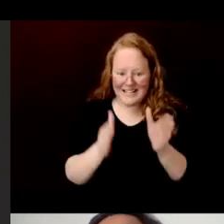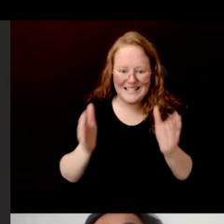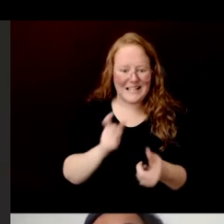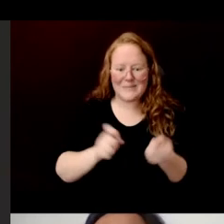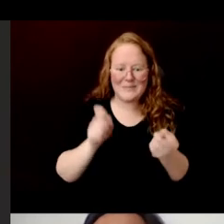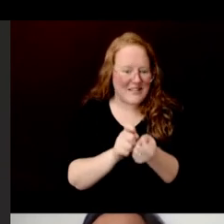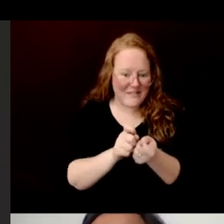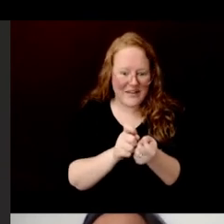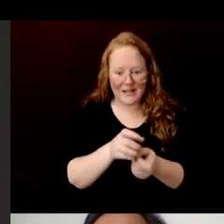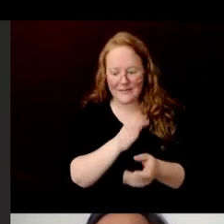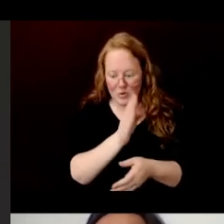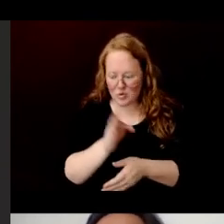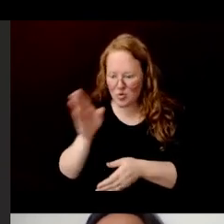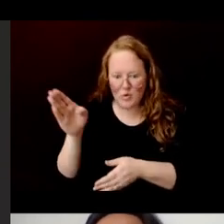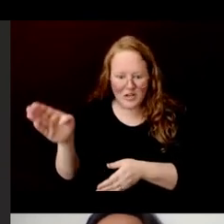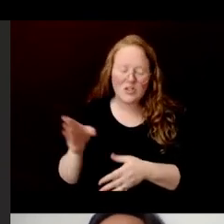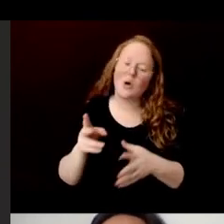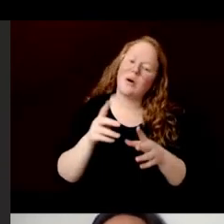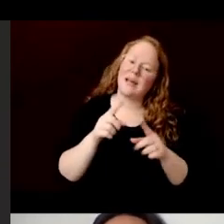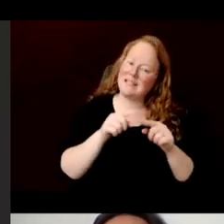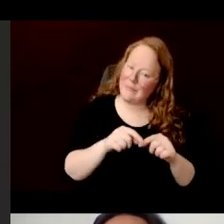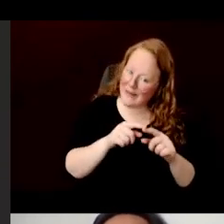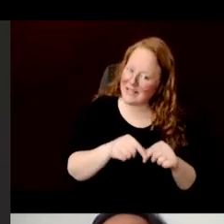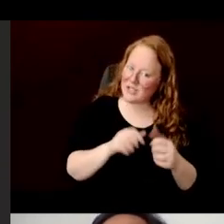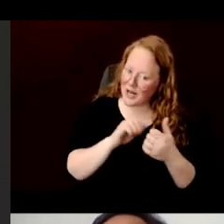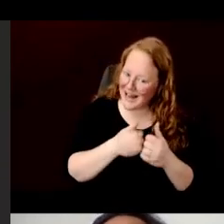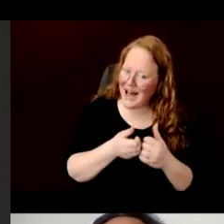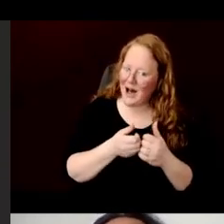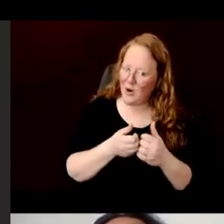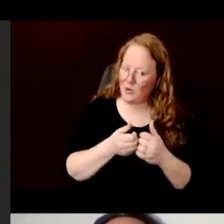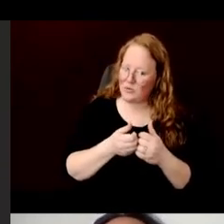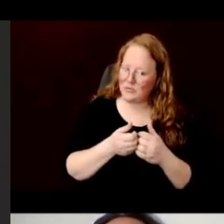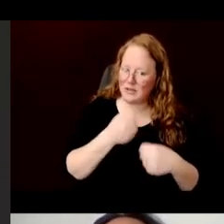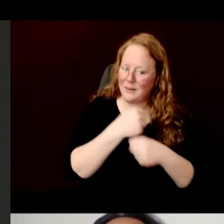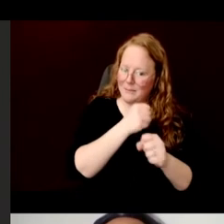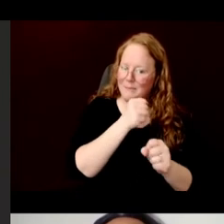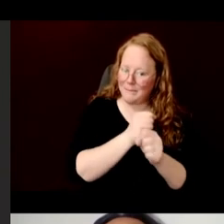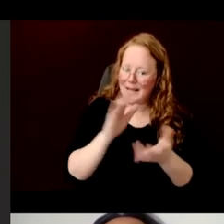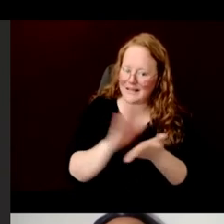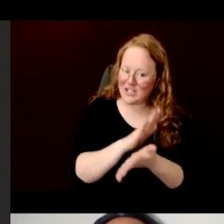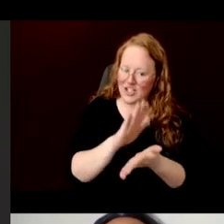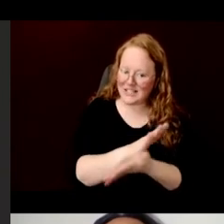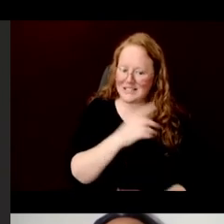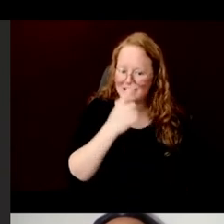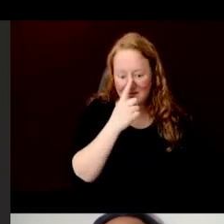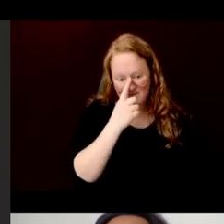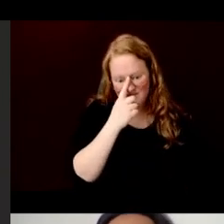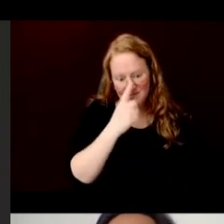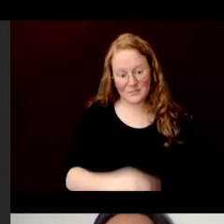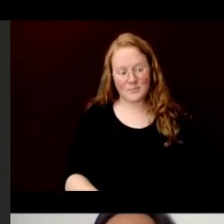So it depends on the way that the sheets are formed. I'm sorry, repeat the second question.